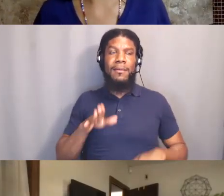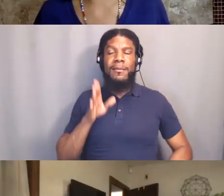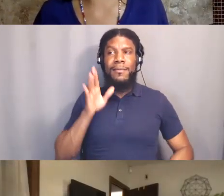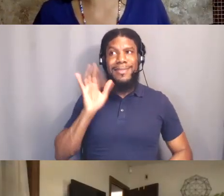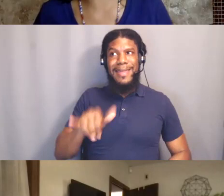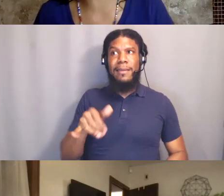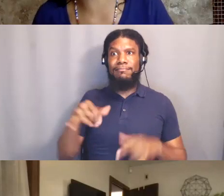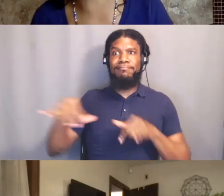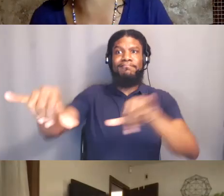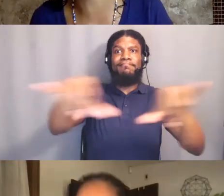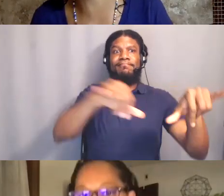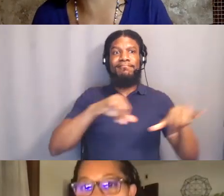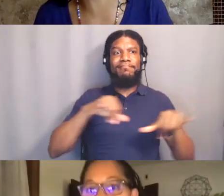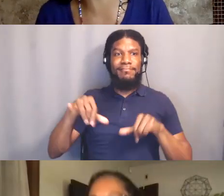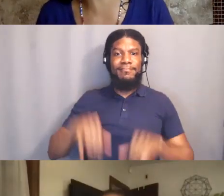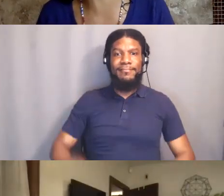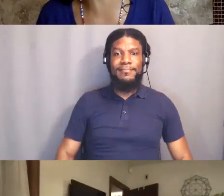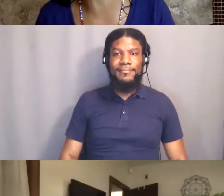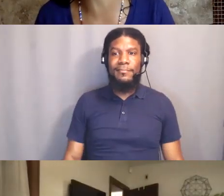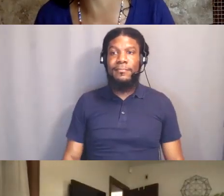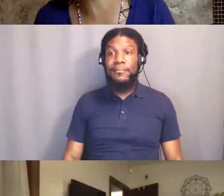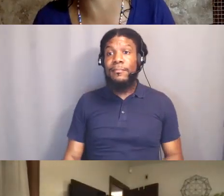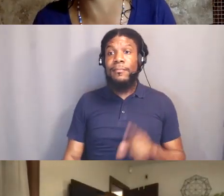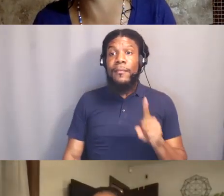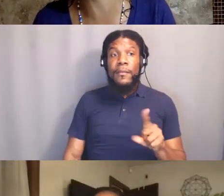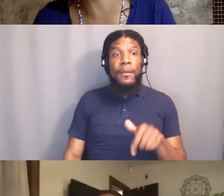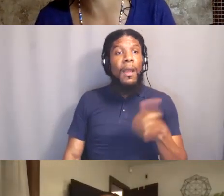All right. Who else has a freedom dream and a conflicting reality?